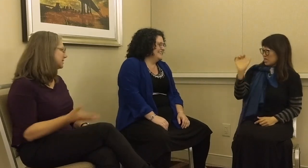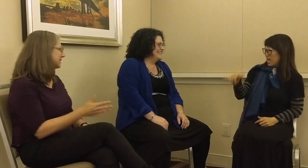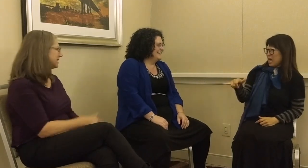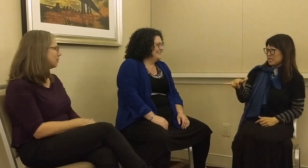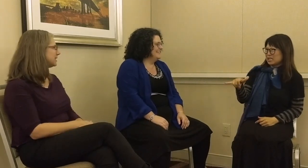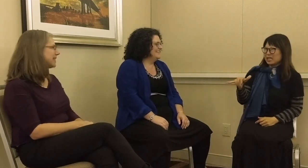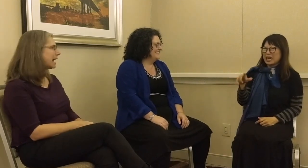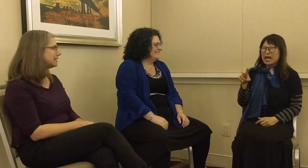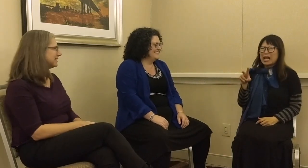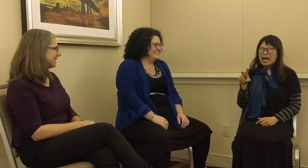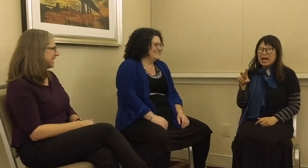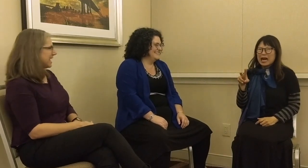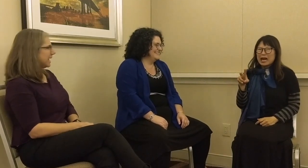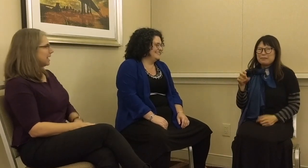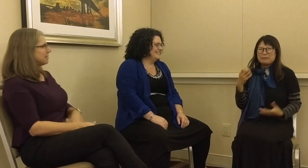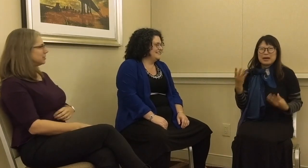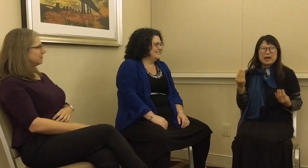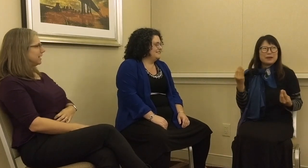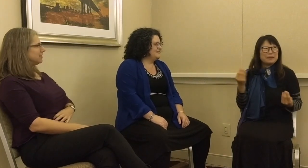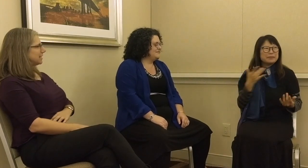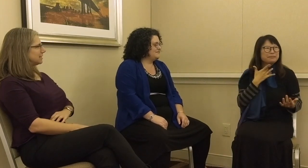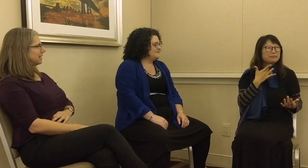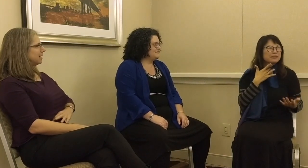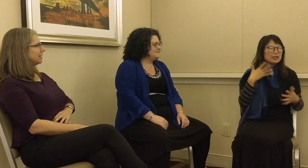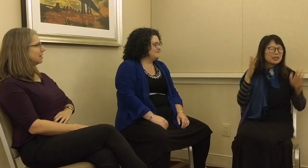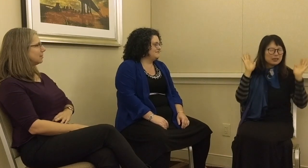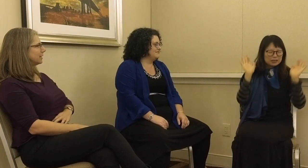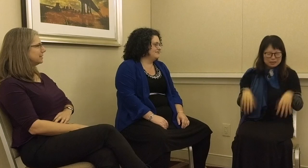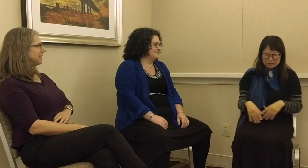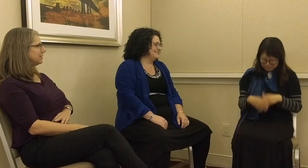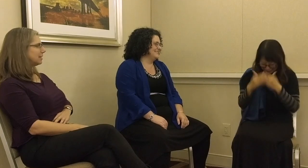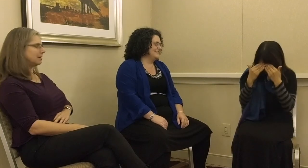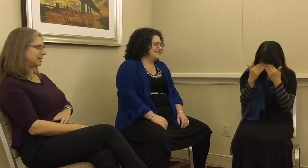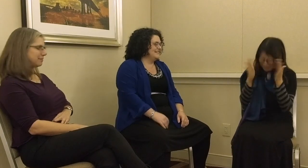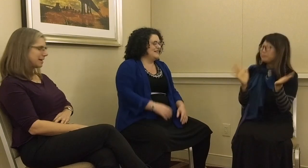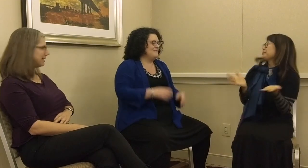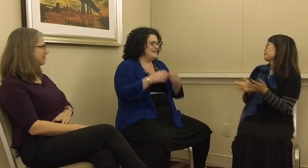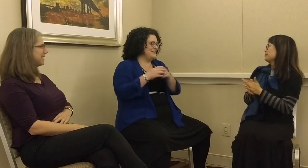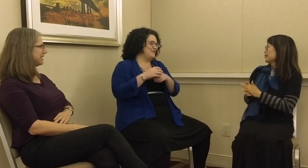what’s that? I mentioned VHS and I thought, “Oh, what is VHS – oh, never mind, never